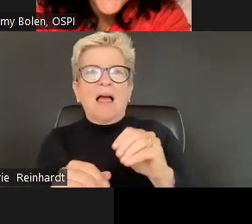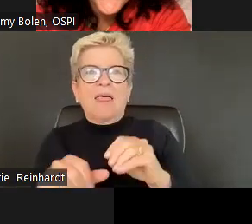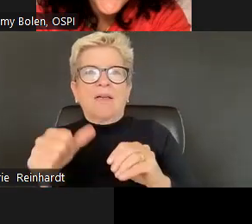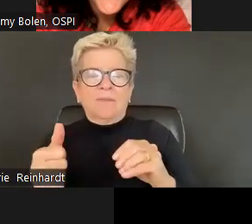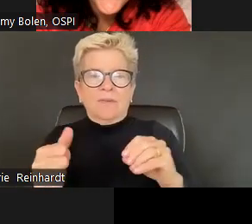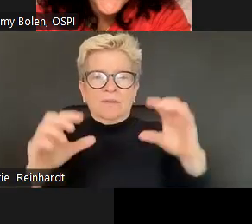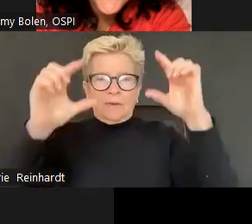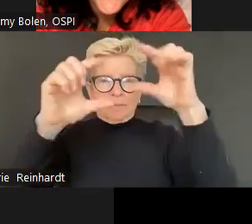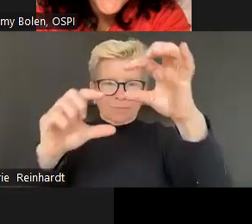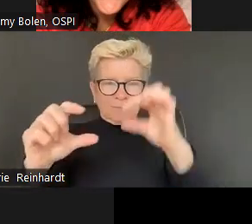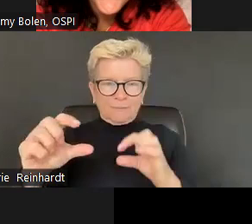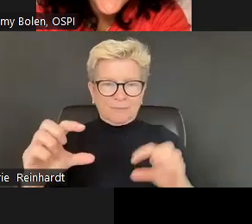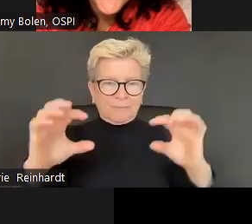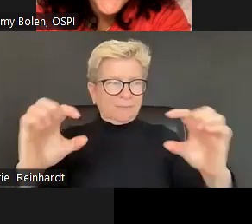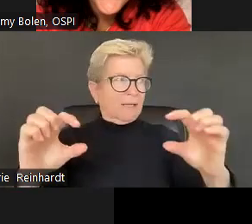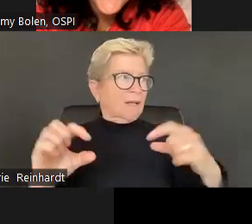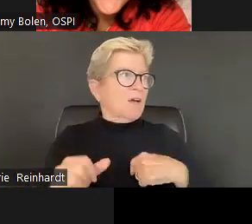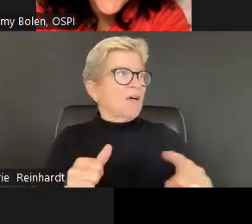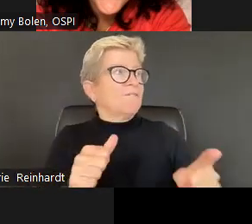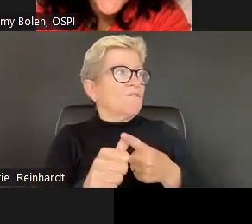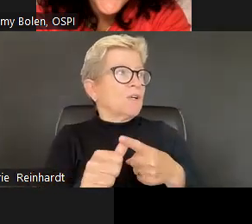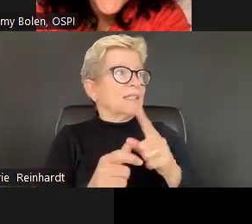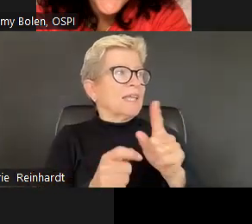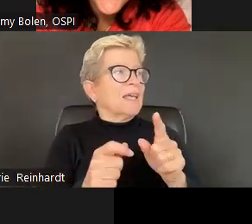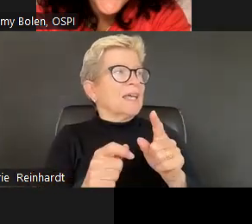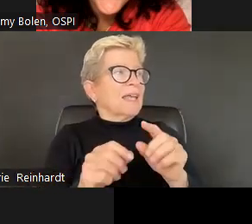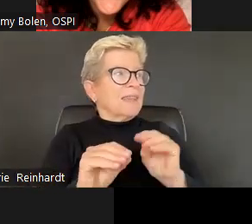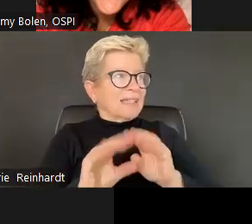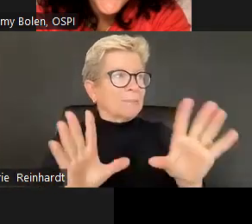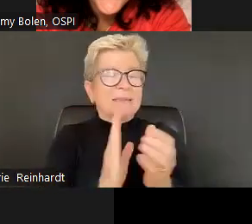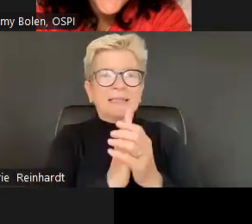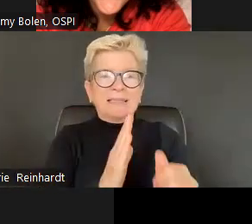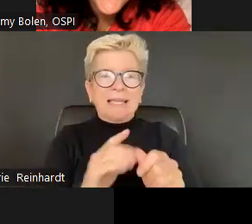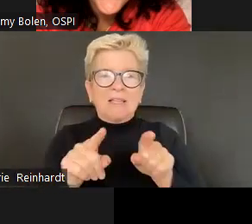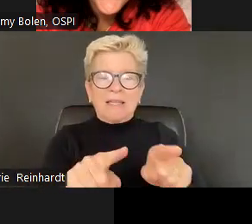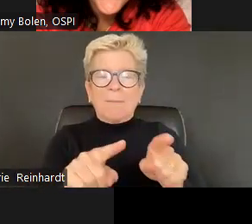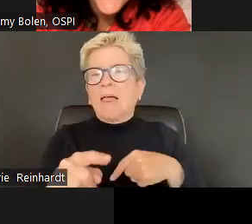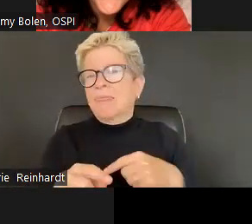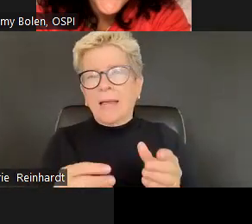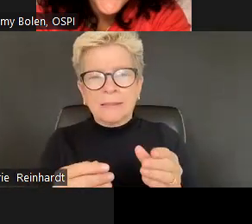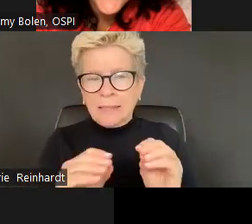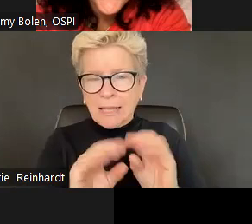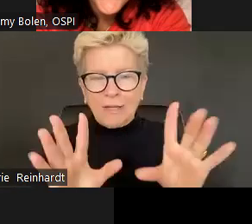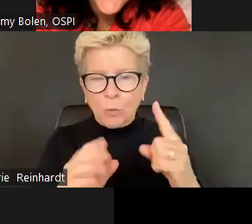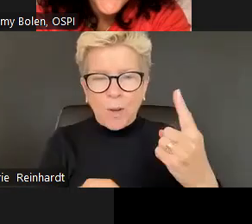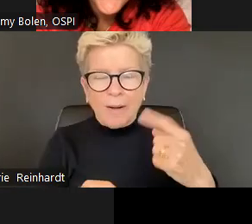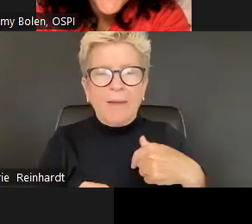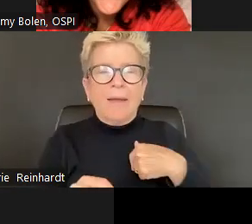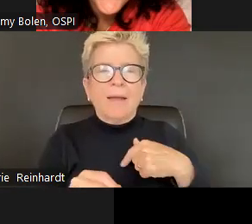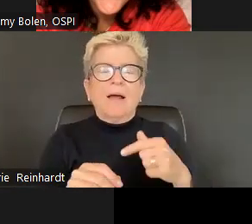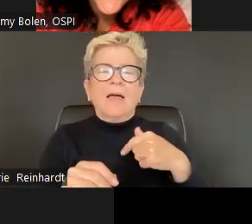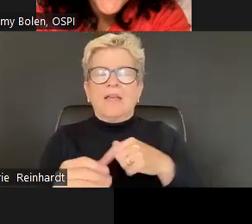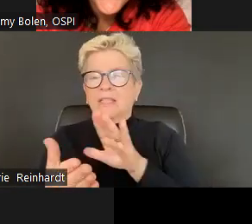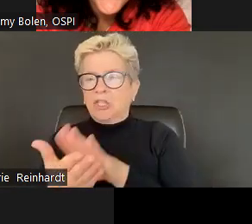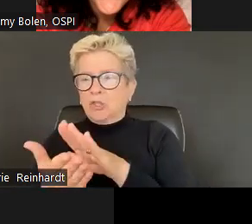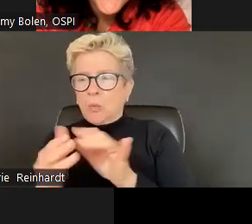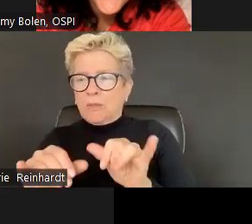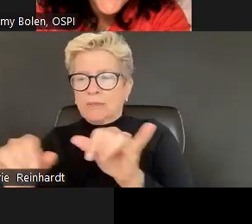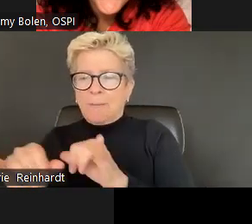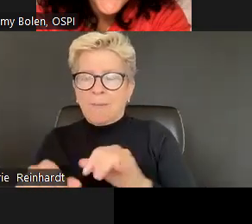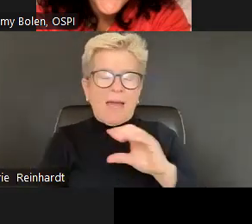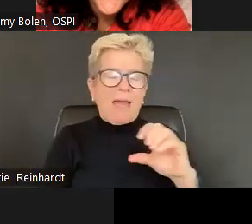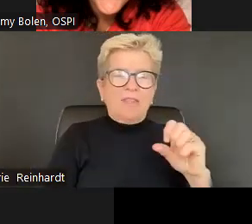There's like an explicit skill alignment, explicit strategy alignment, ways of interacting and ways of being.